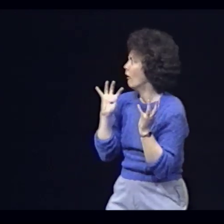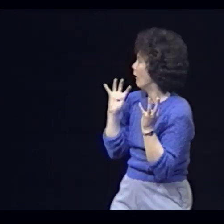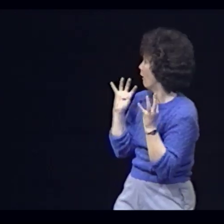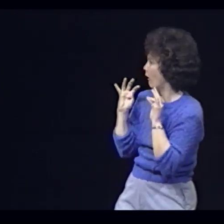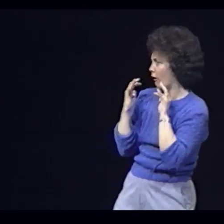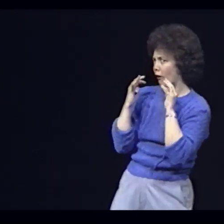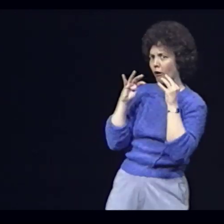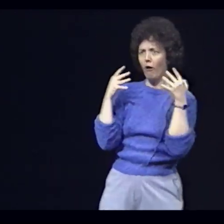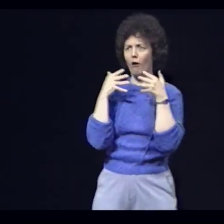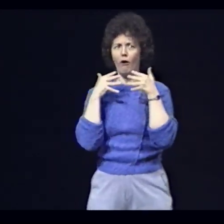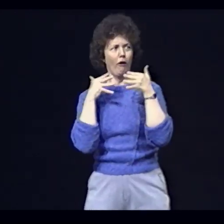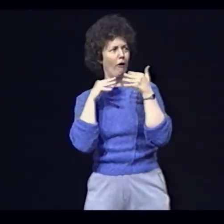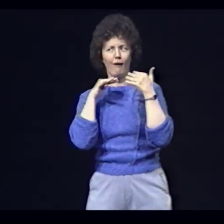Scared and shocked